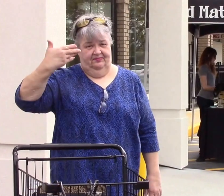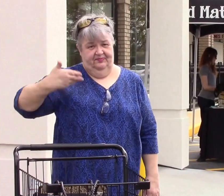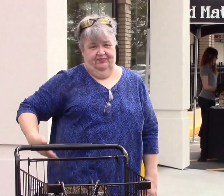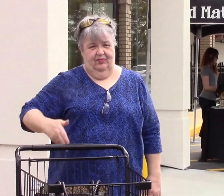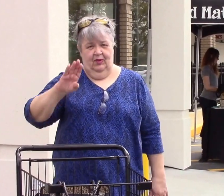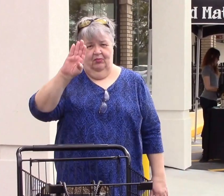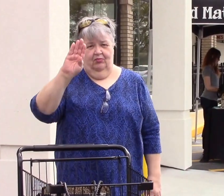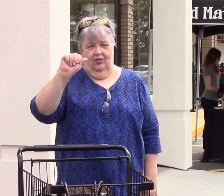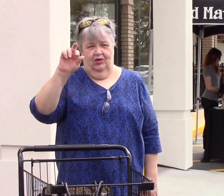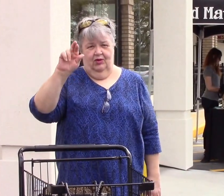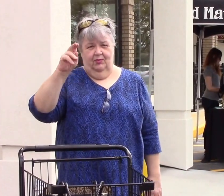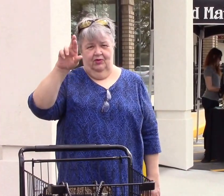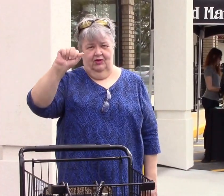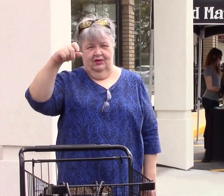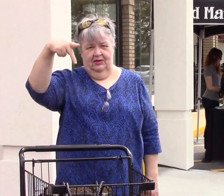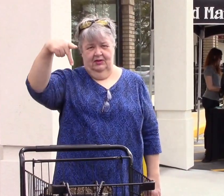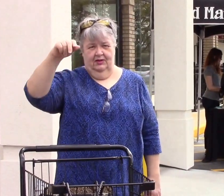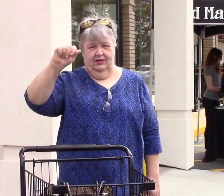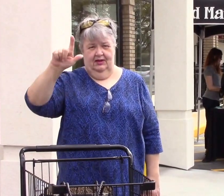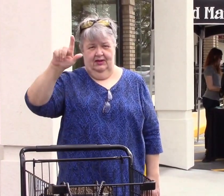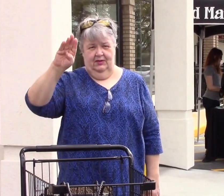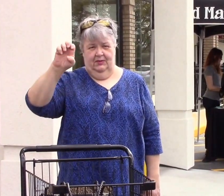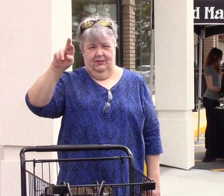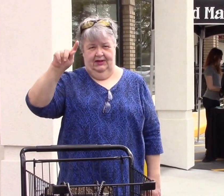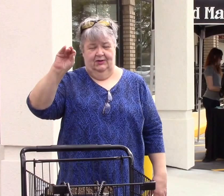Hi, I'm Barbara Palmento